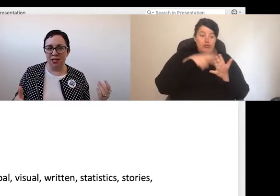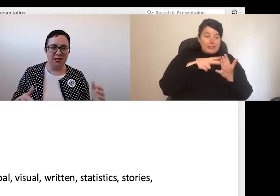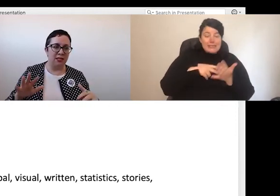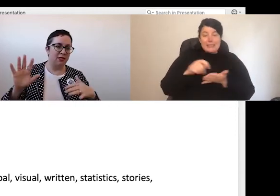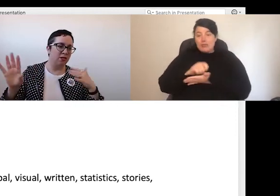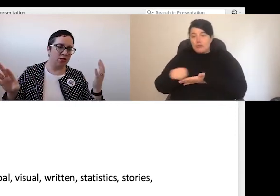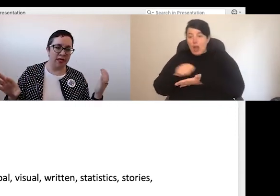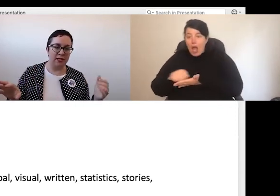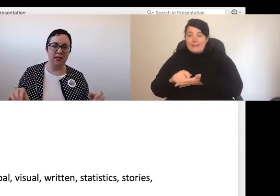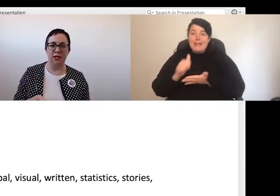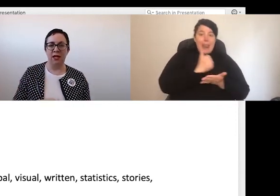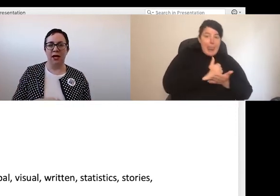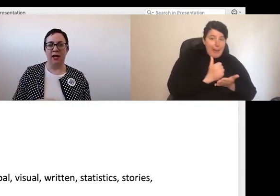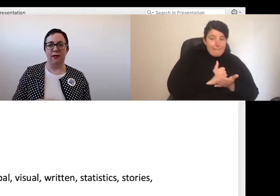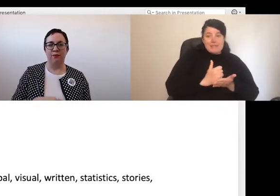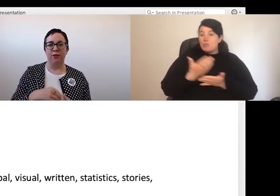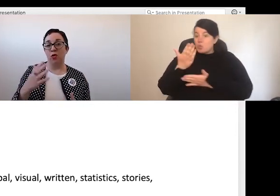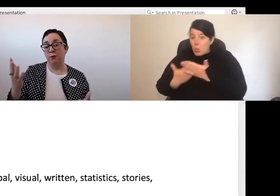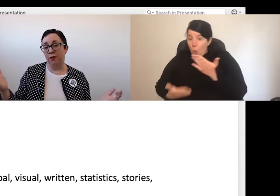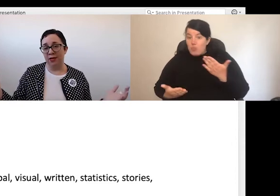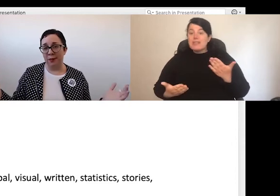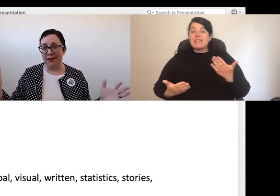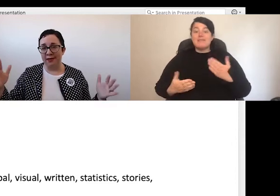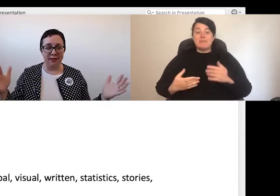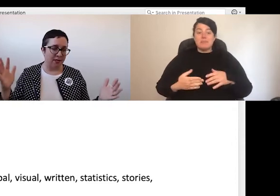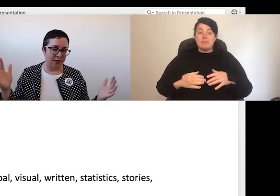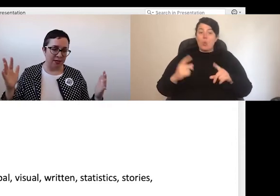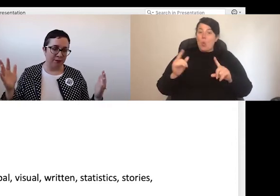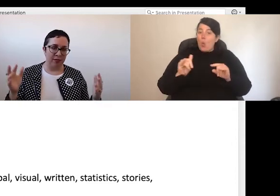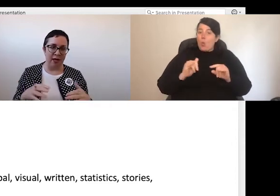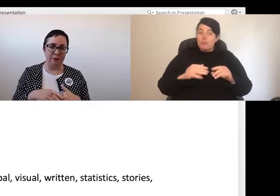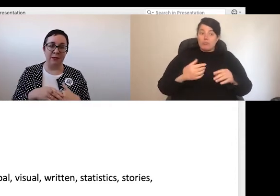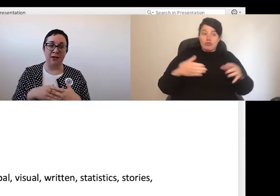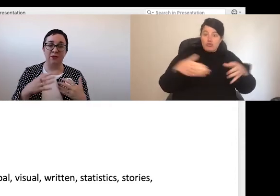writing, statistics, stories, group or independent exercises, maybe even